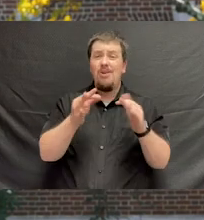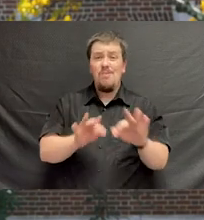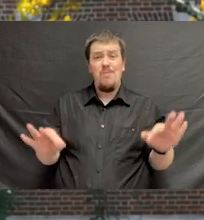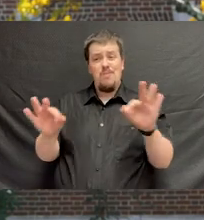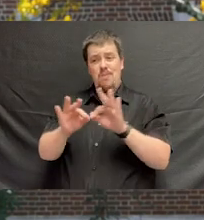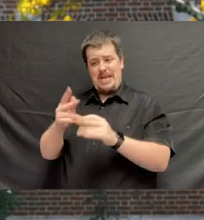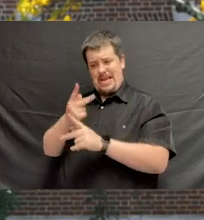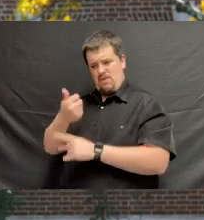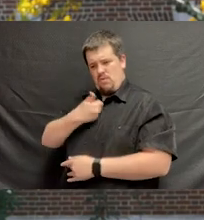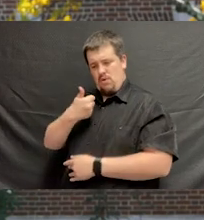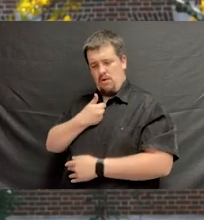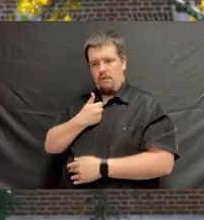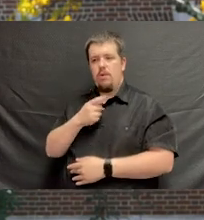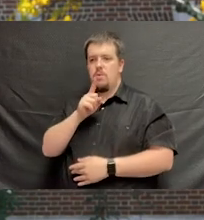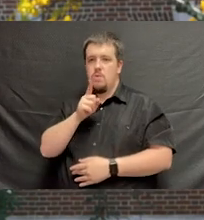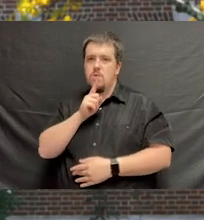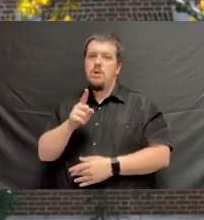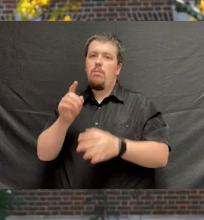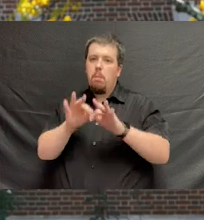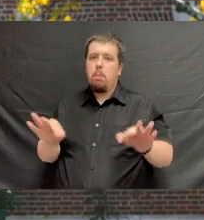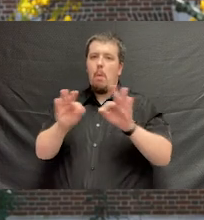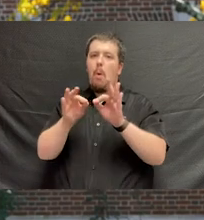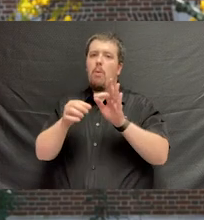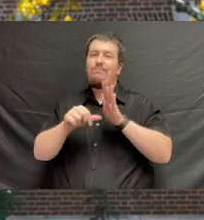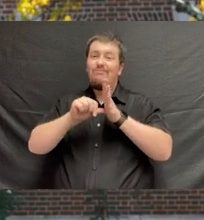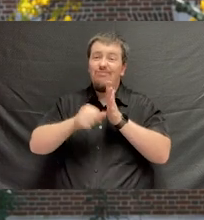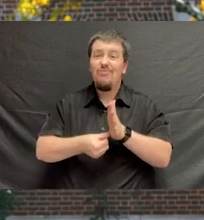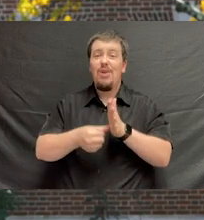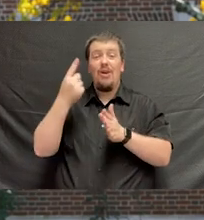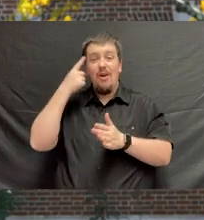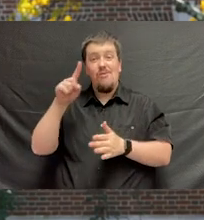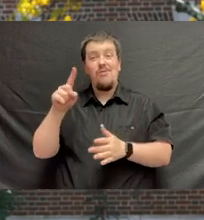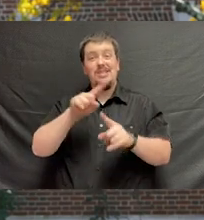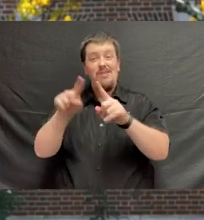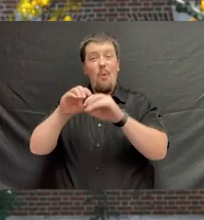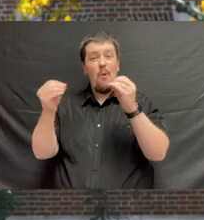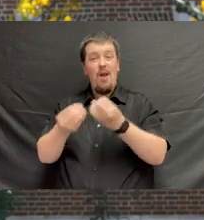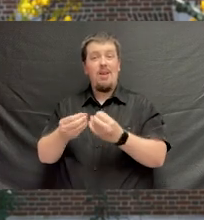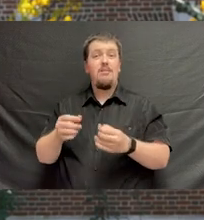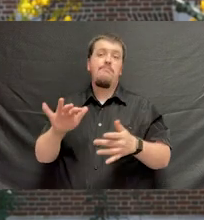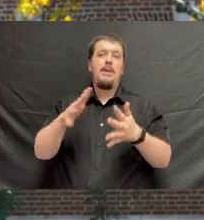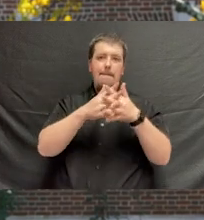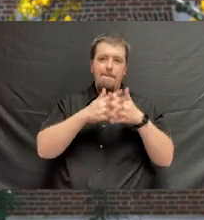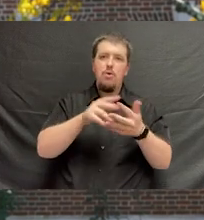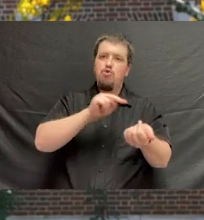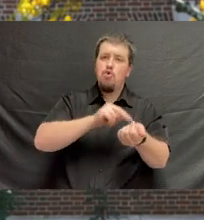that well-being has become an initiative for many health professional organizations, such as the American Nurses Association.